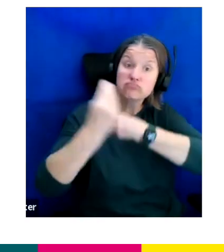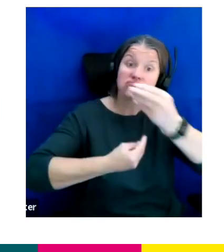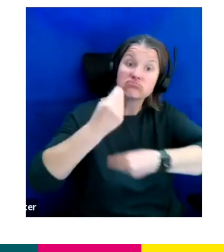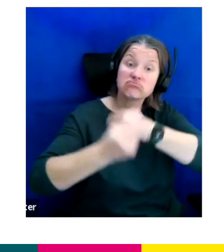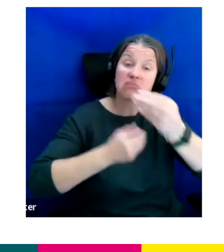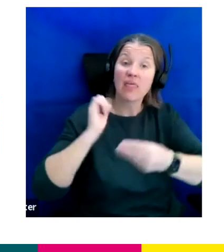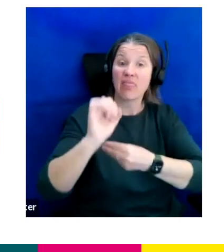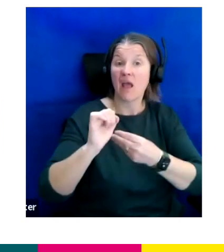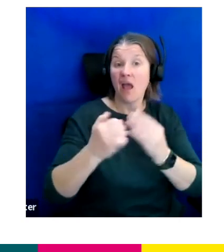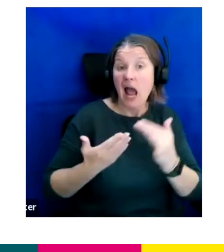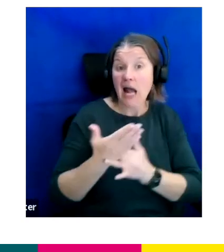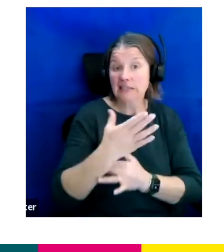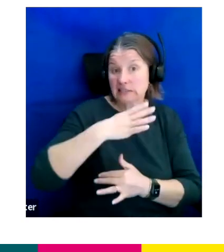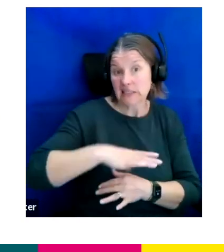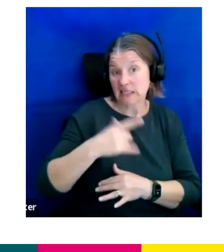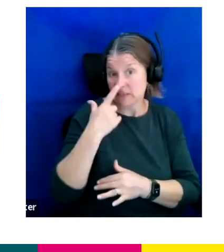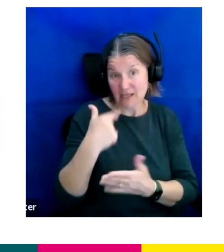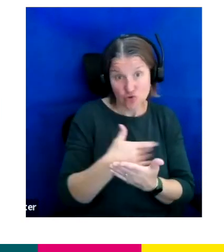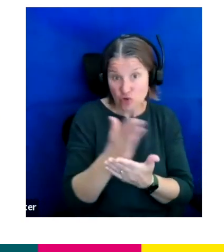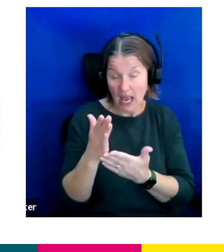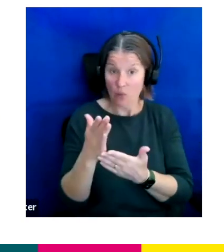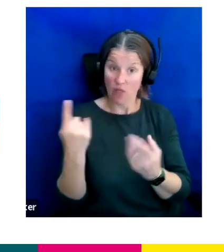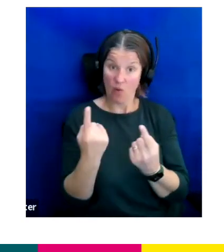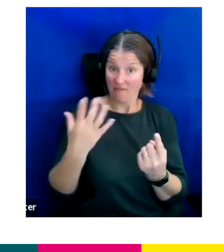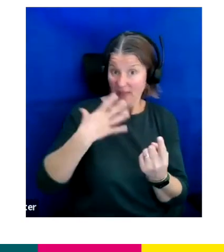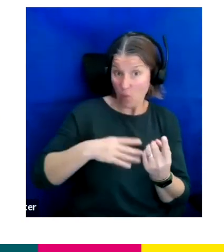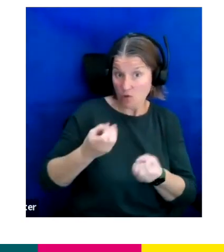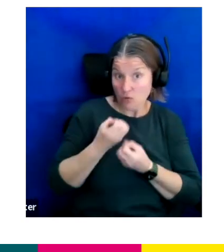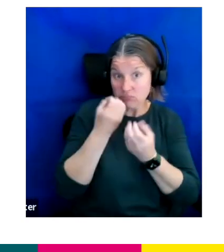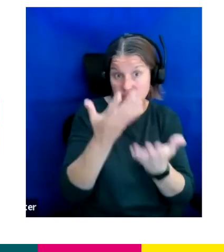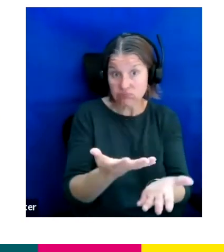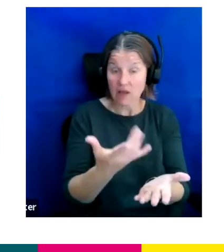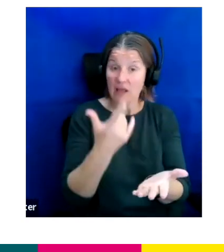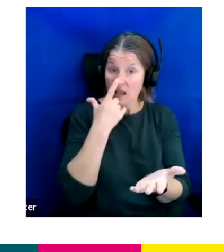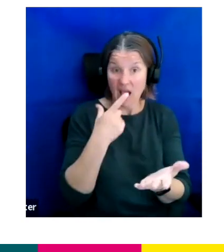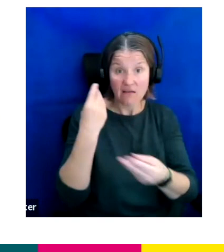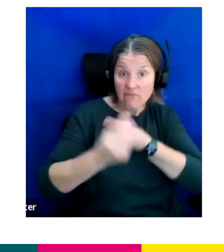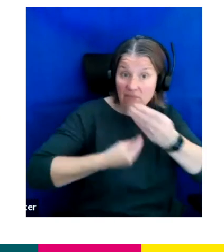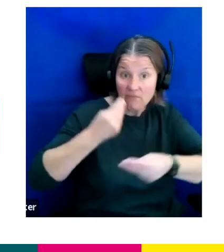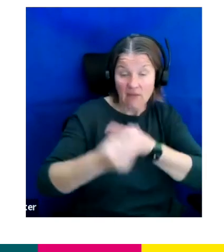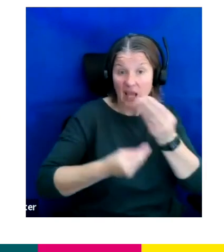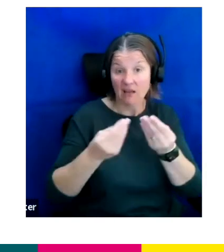if they feel that they want to and they can talk through their access needs in an open conversation.